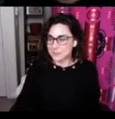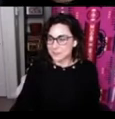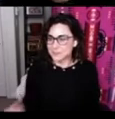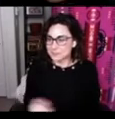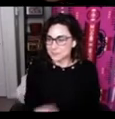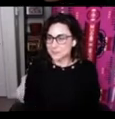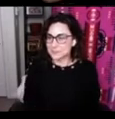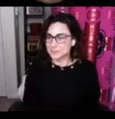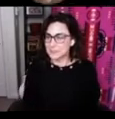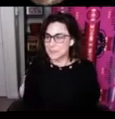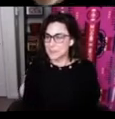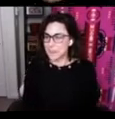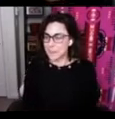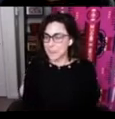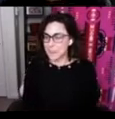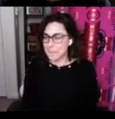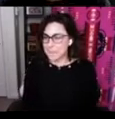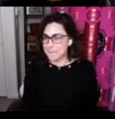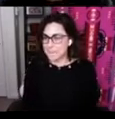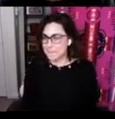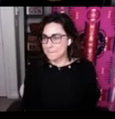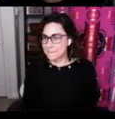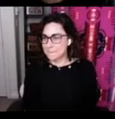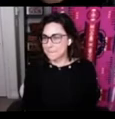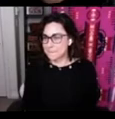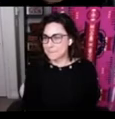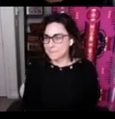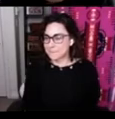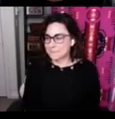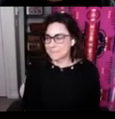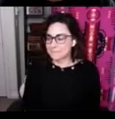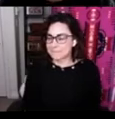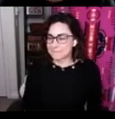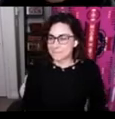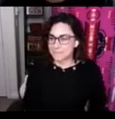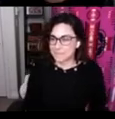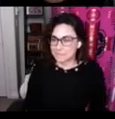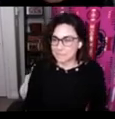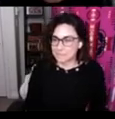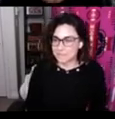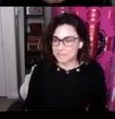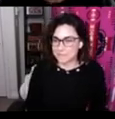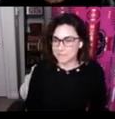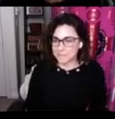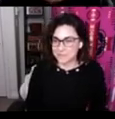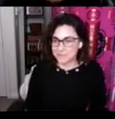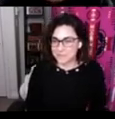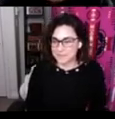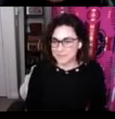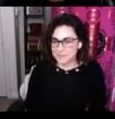[speaking in SENĆOŦEN]